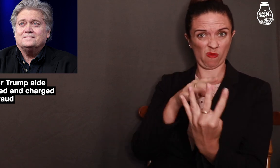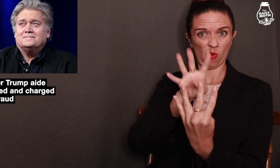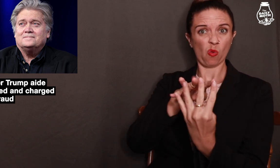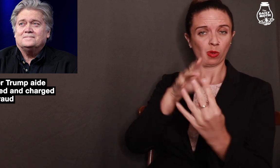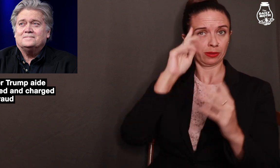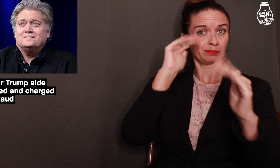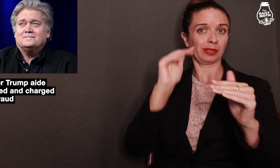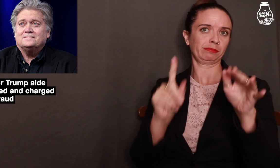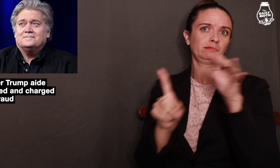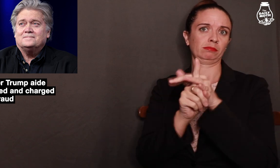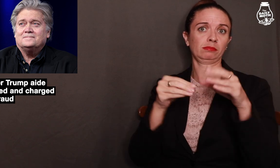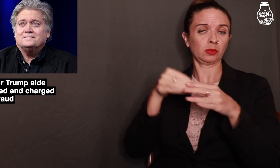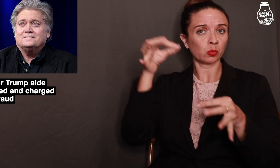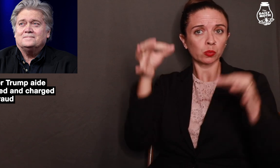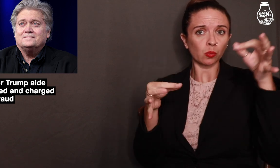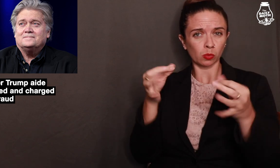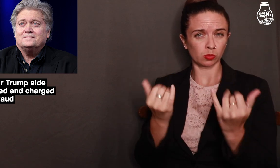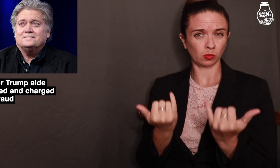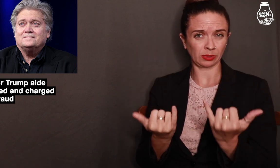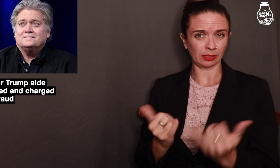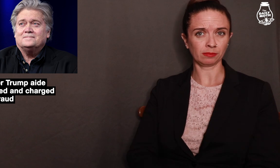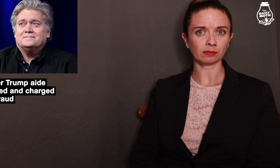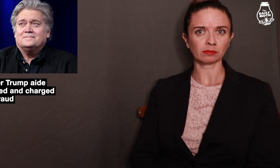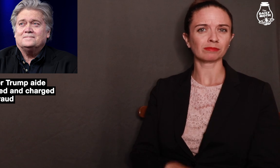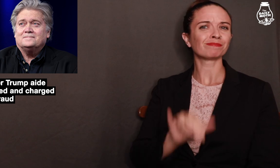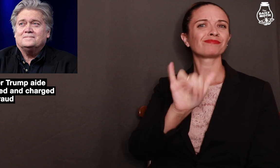All four of them are expected to appear in court today.